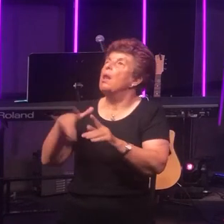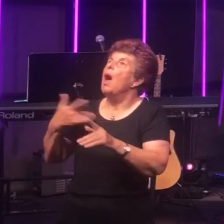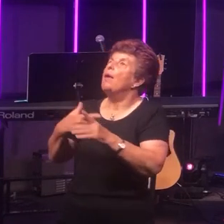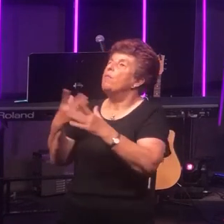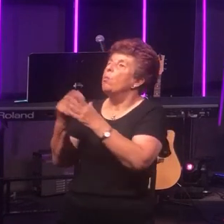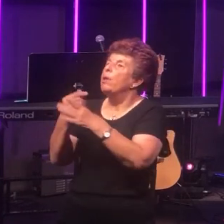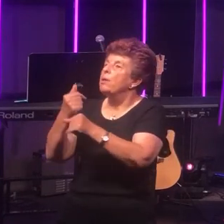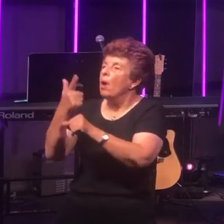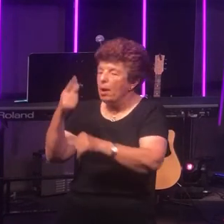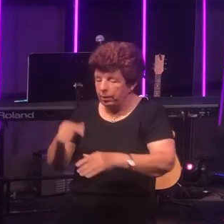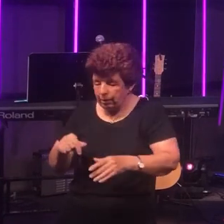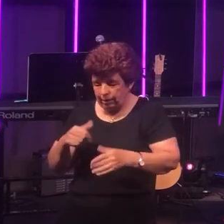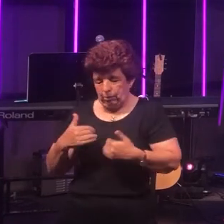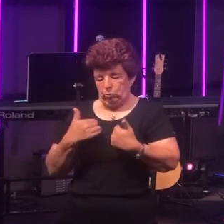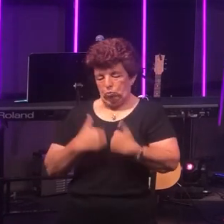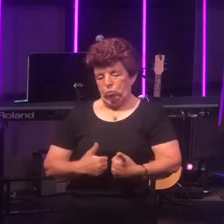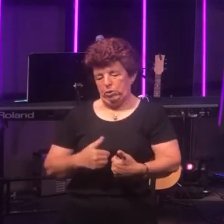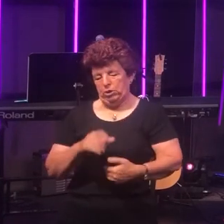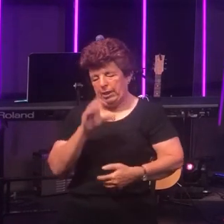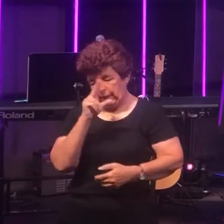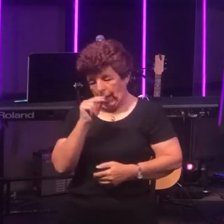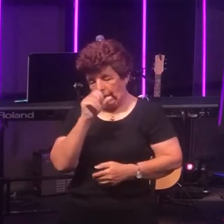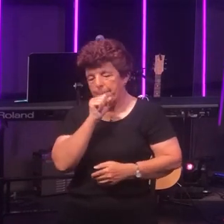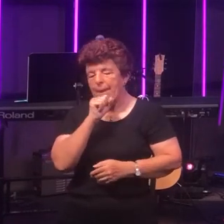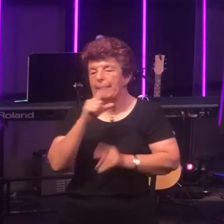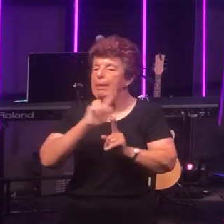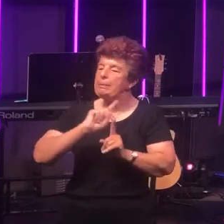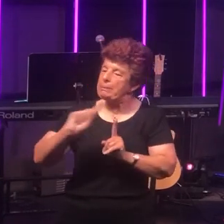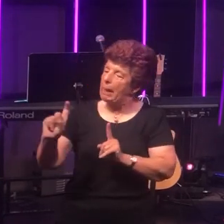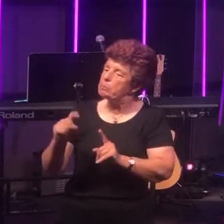There was rich young powerful man who came to Jesus and said